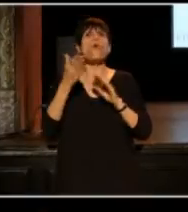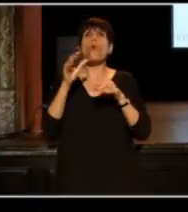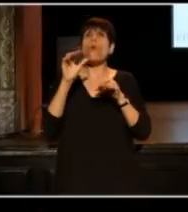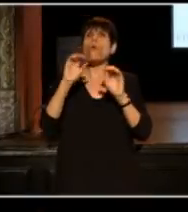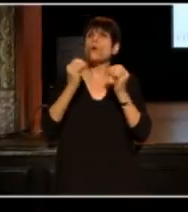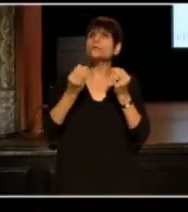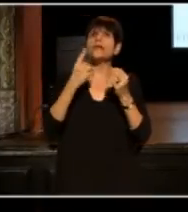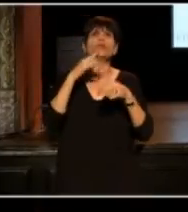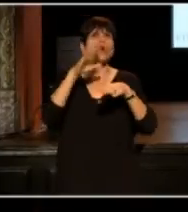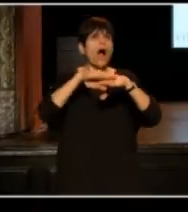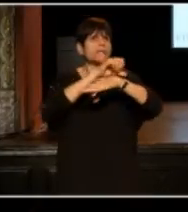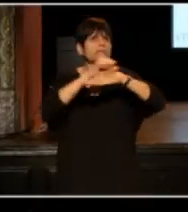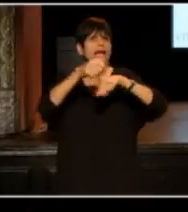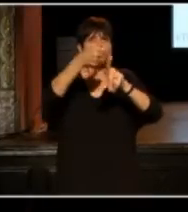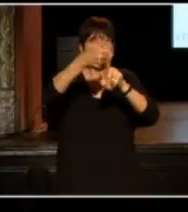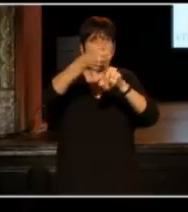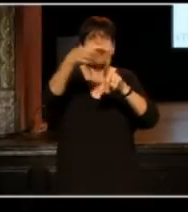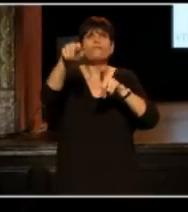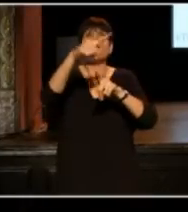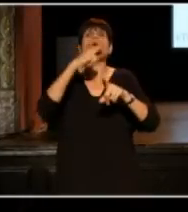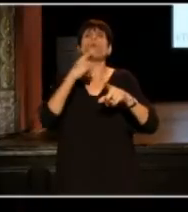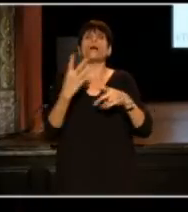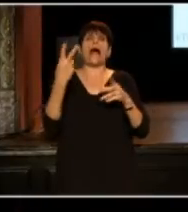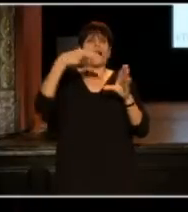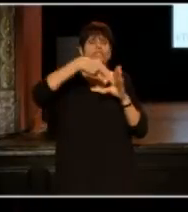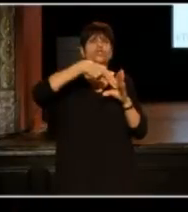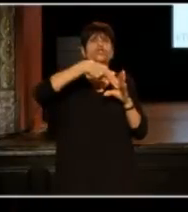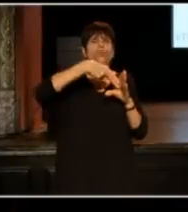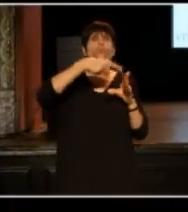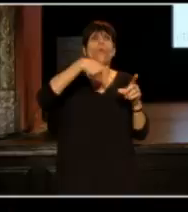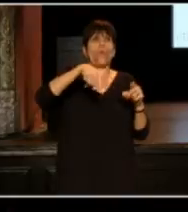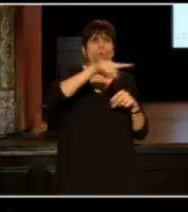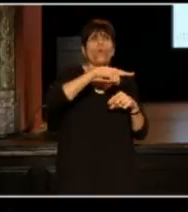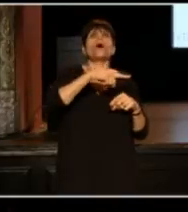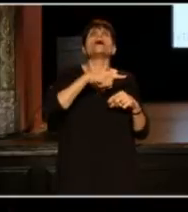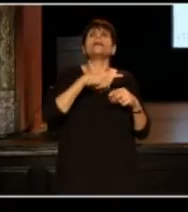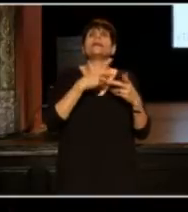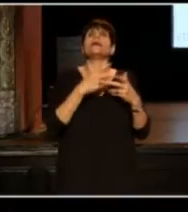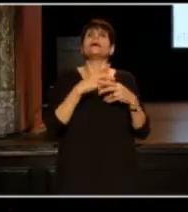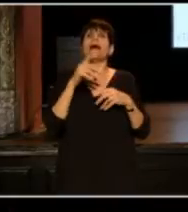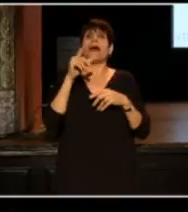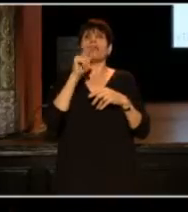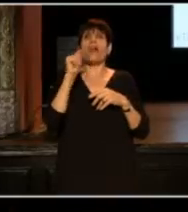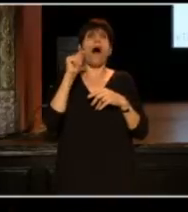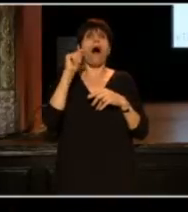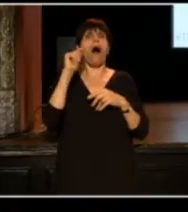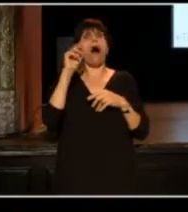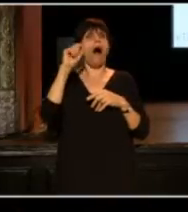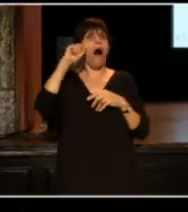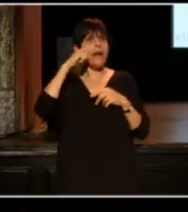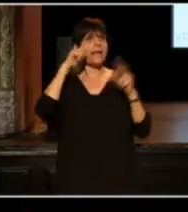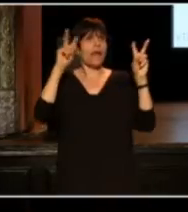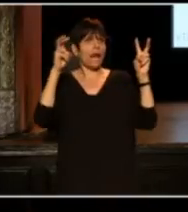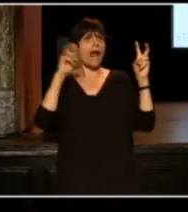when I joined this theatrical organization America's finest news source, known as the Onion, I thought I got it.